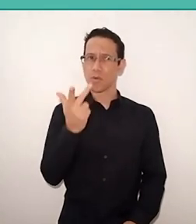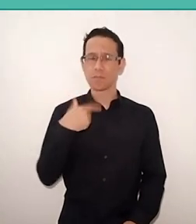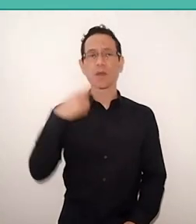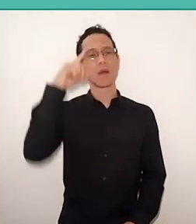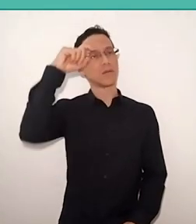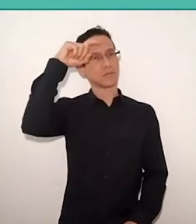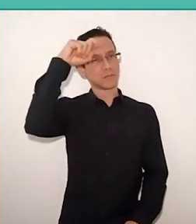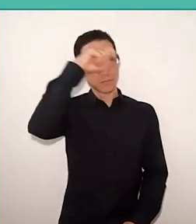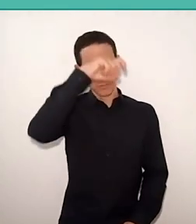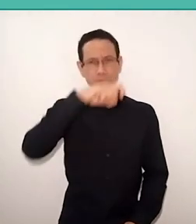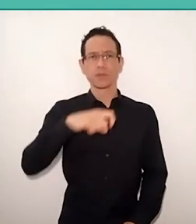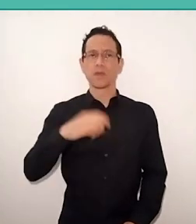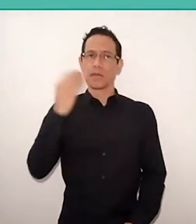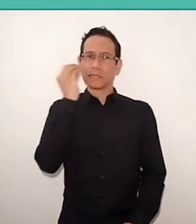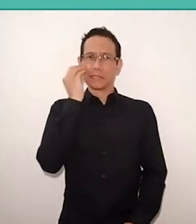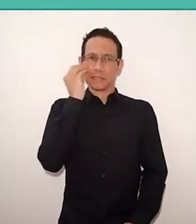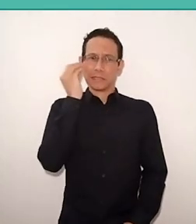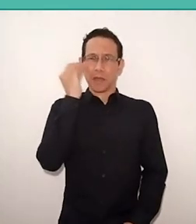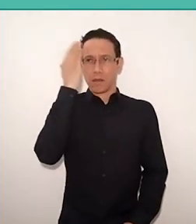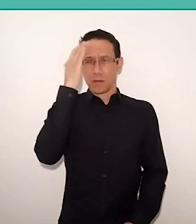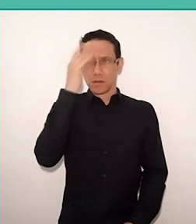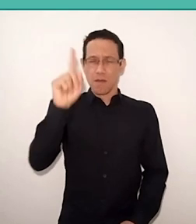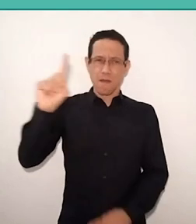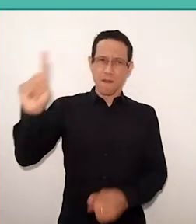I try to understand the pain that led the other to attack me,